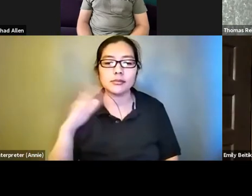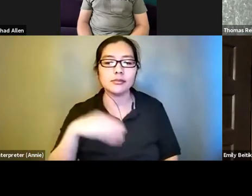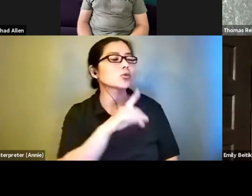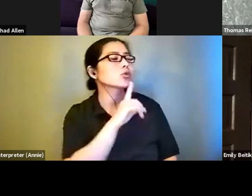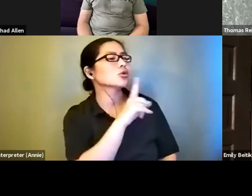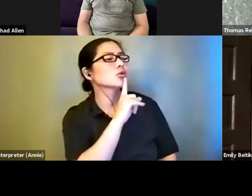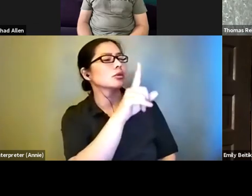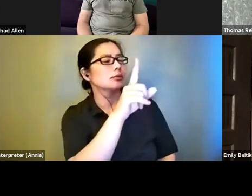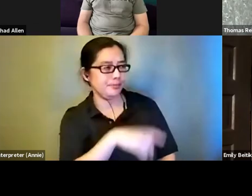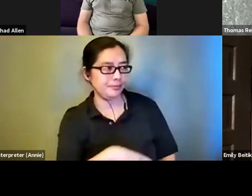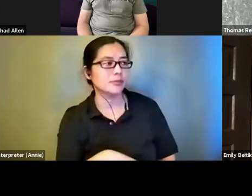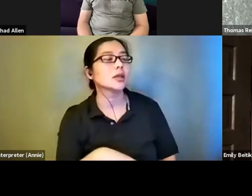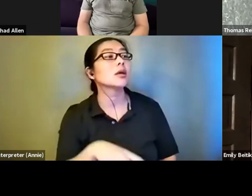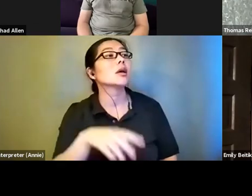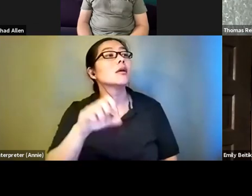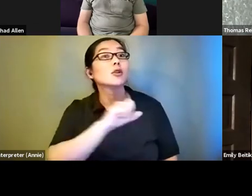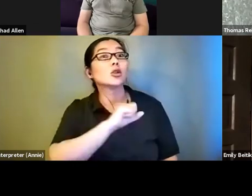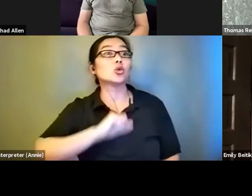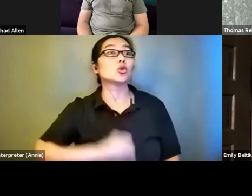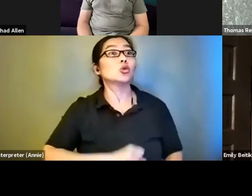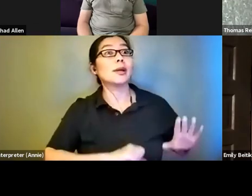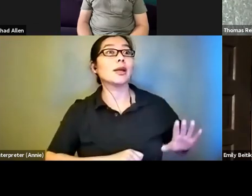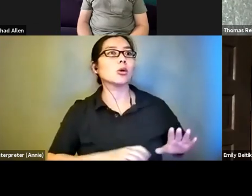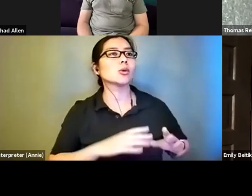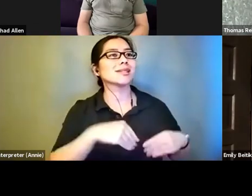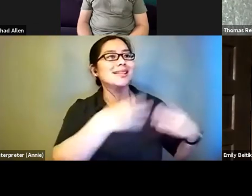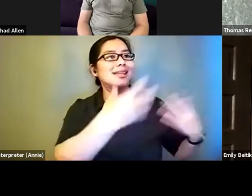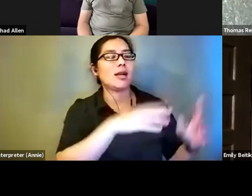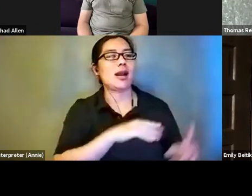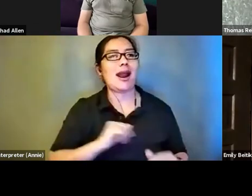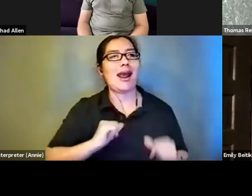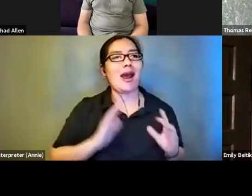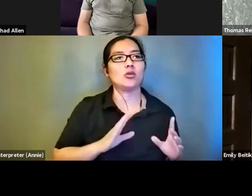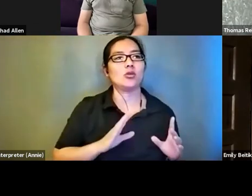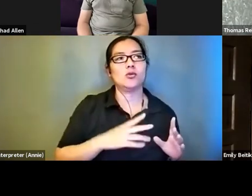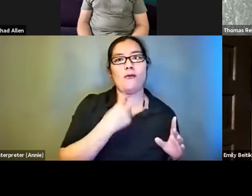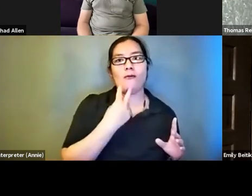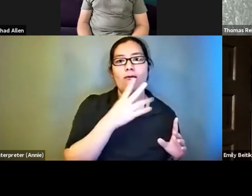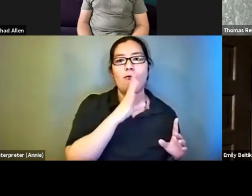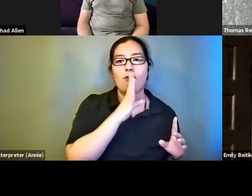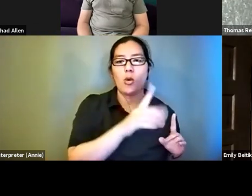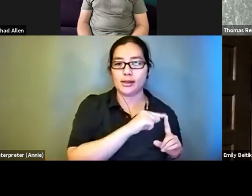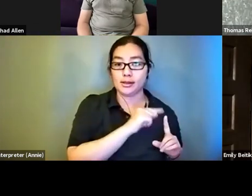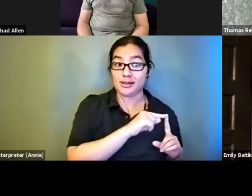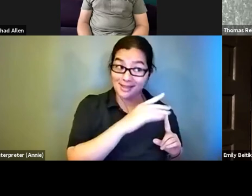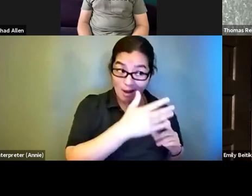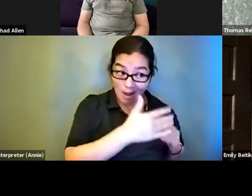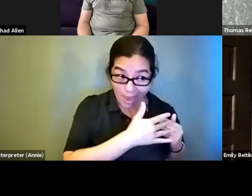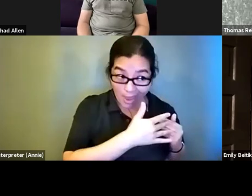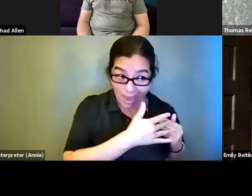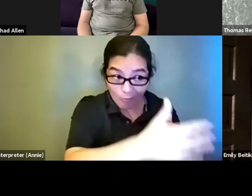superhero is given an actor's voice does every story thereafter have to have the same actor in order to